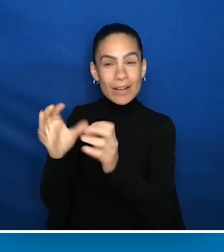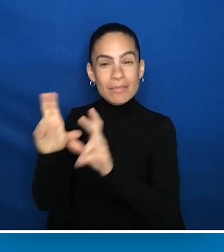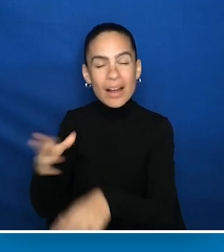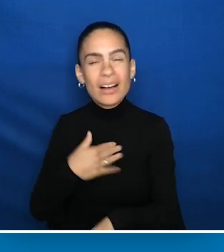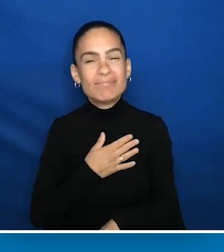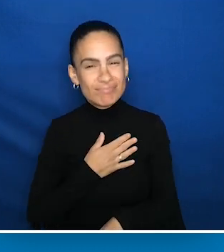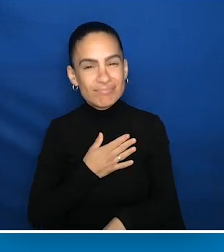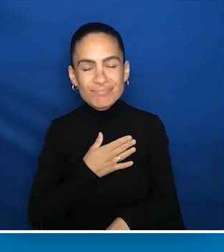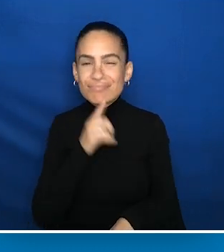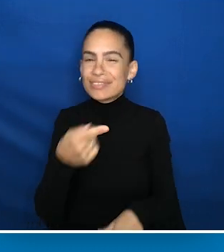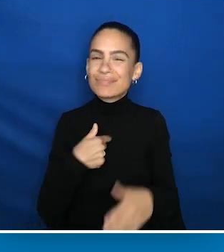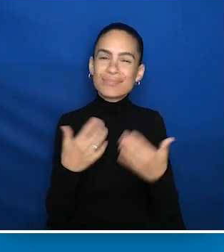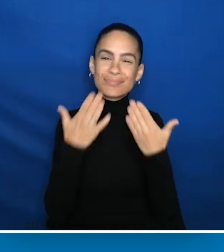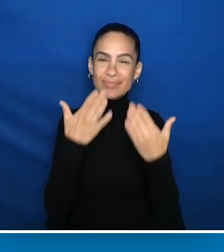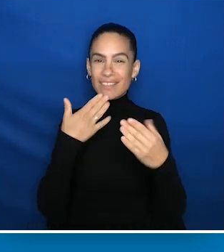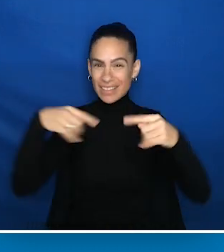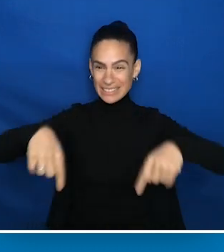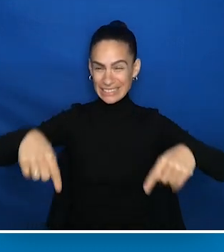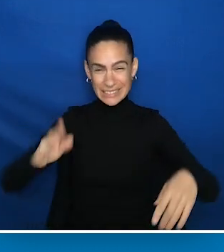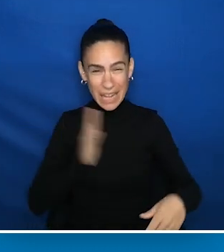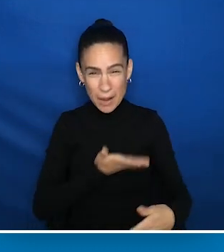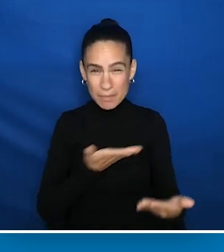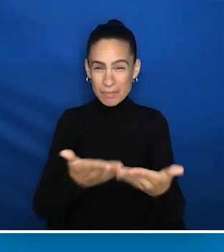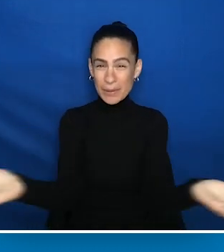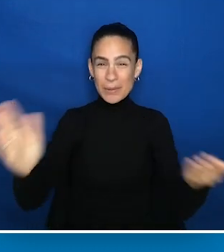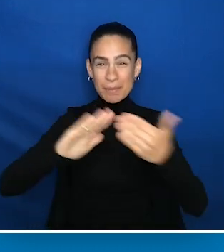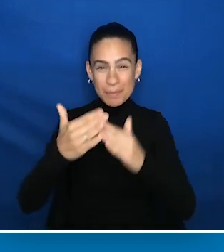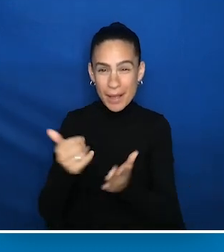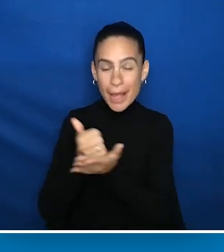I feel so grateful to this community, to our community right here in helping